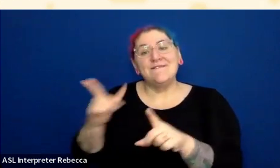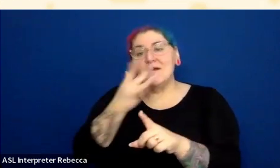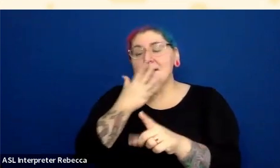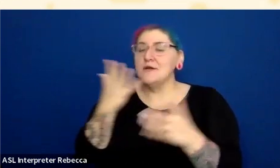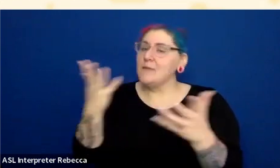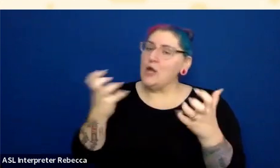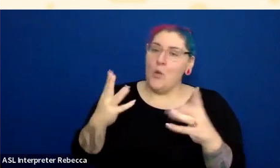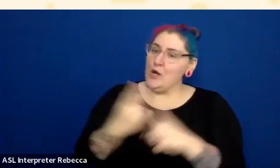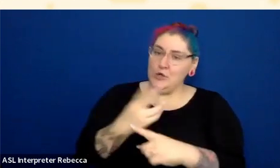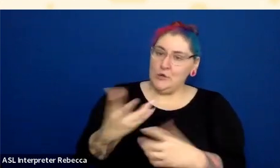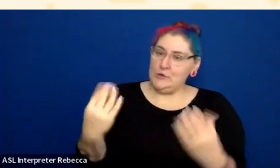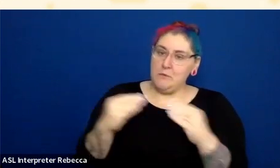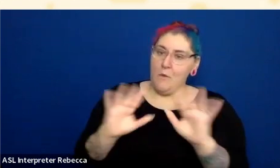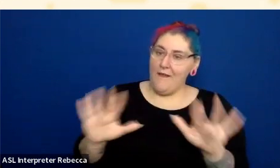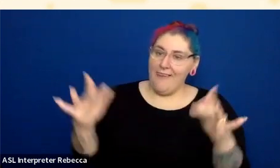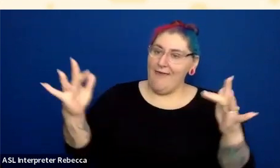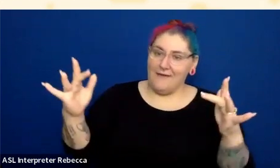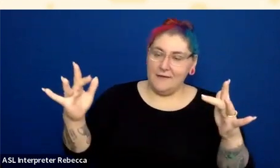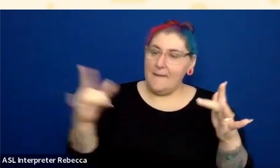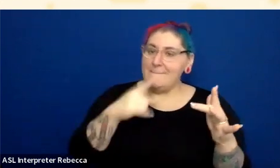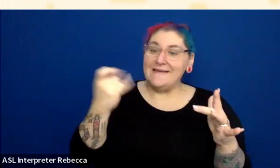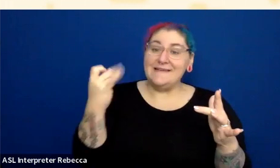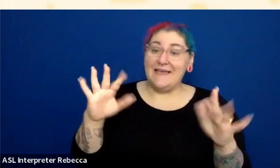before I meet that three to one difference between link